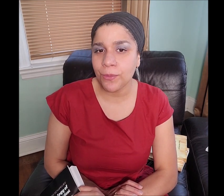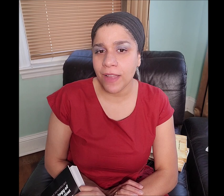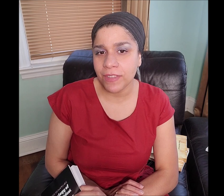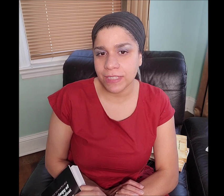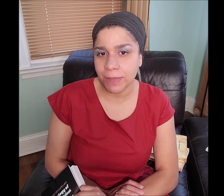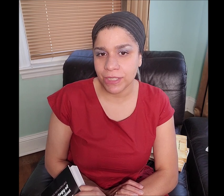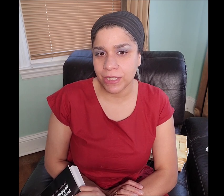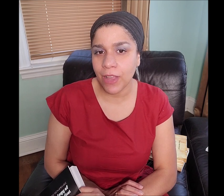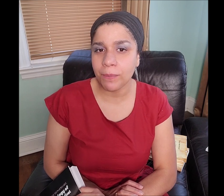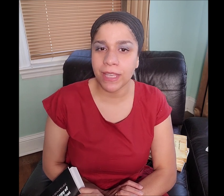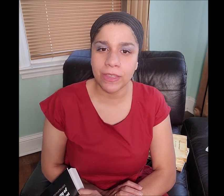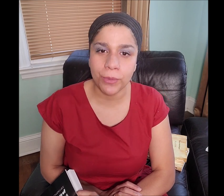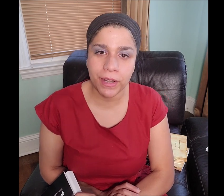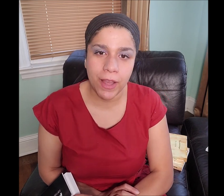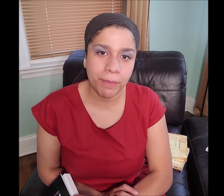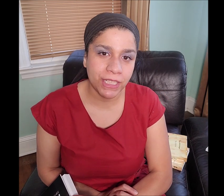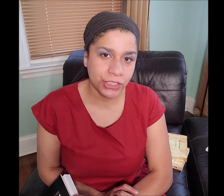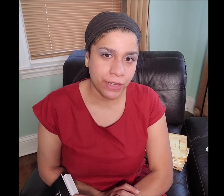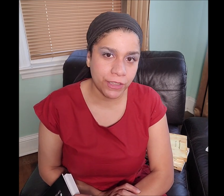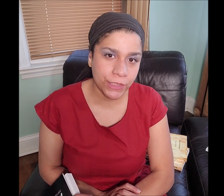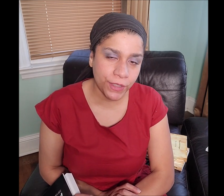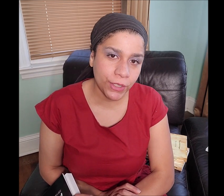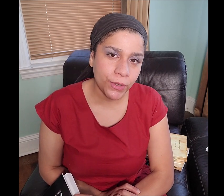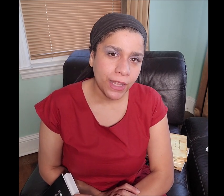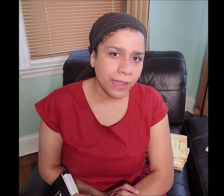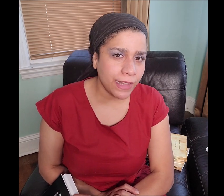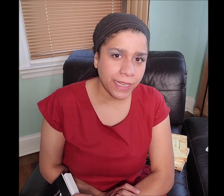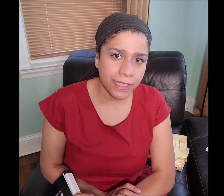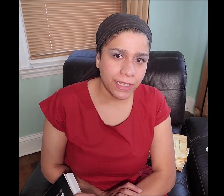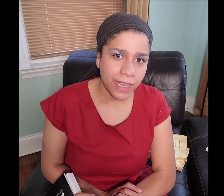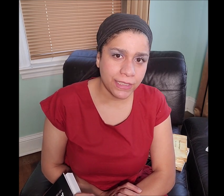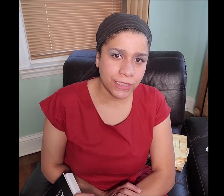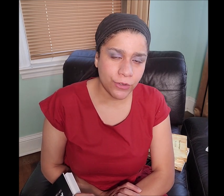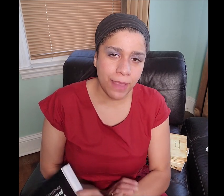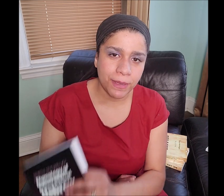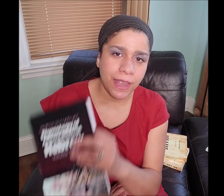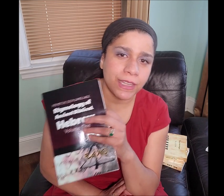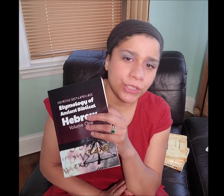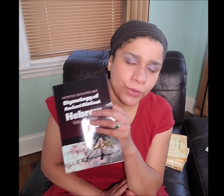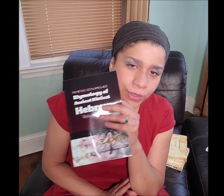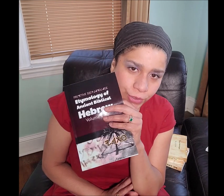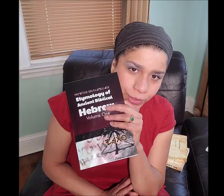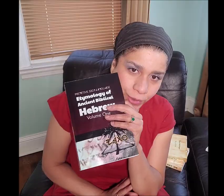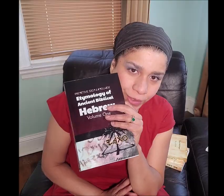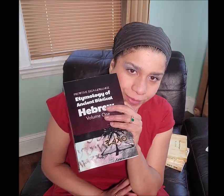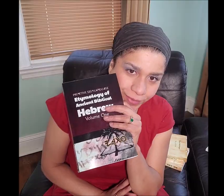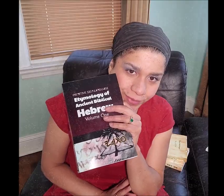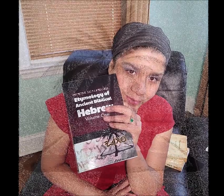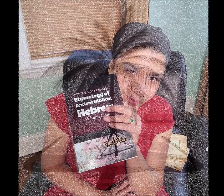If you want this information, help me get the word out by sharing this video, liking it and subscribing and showing your support.